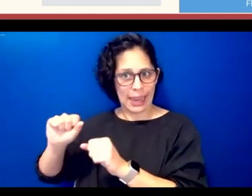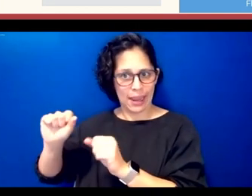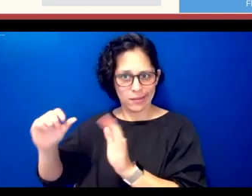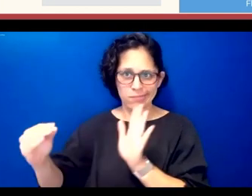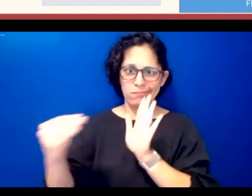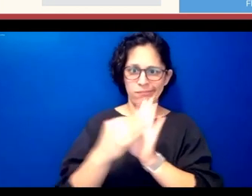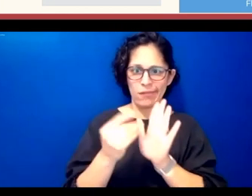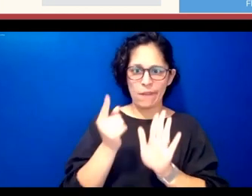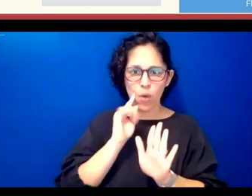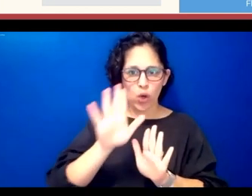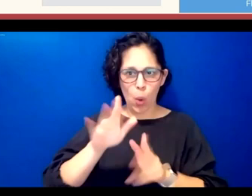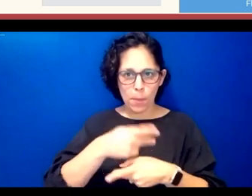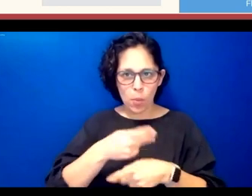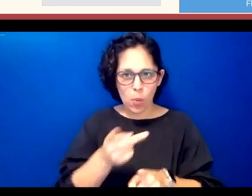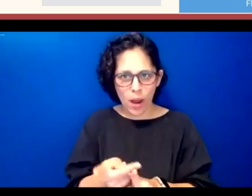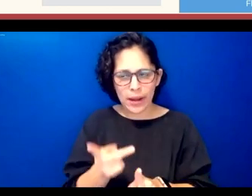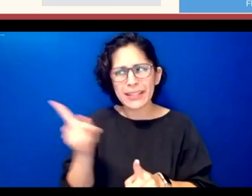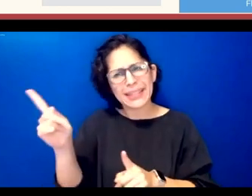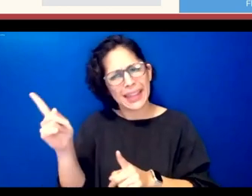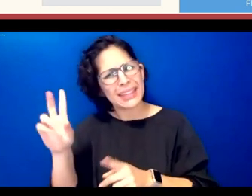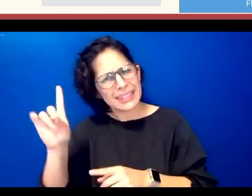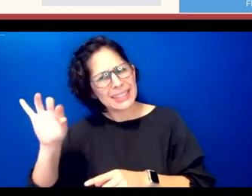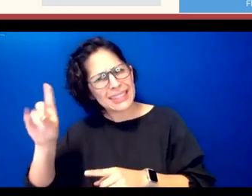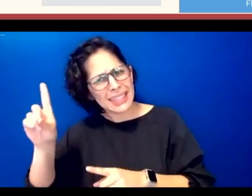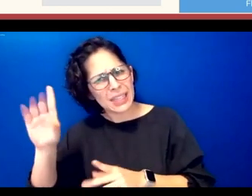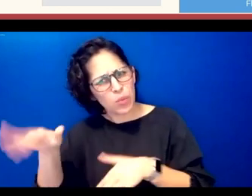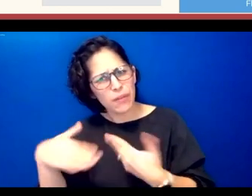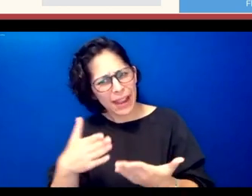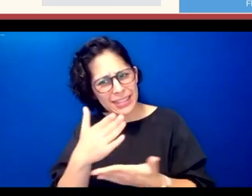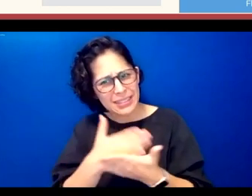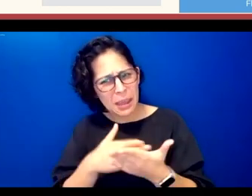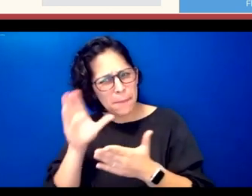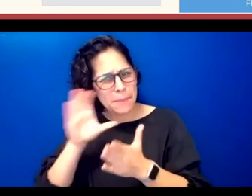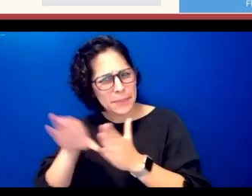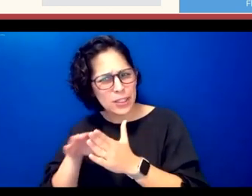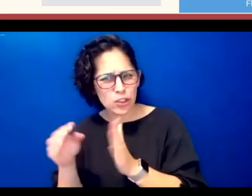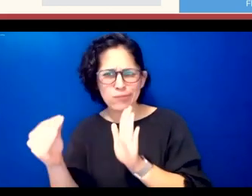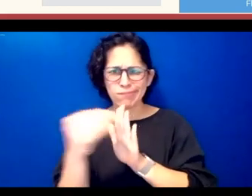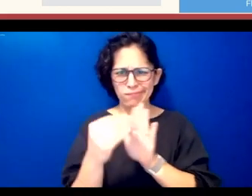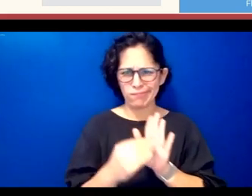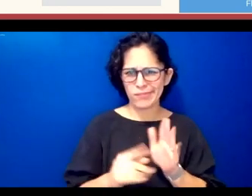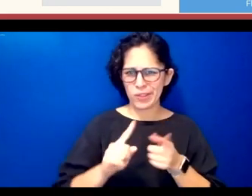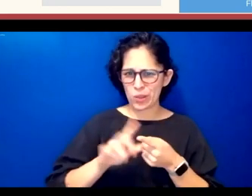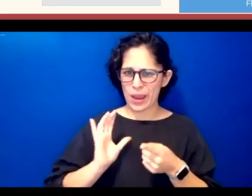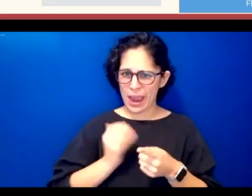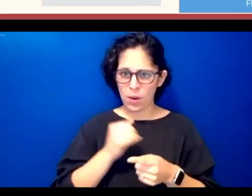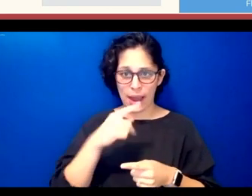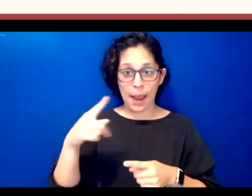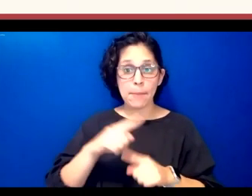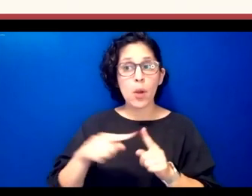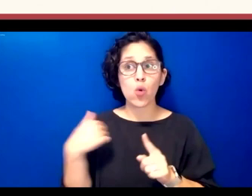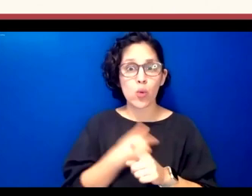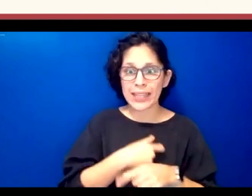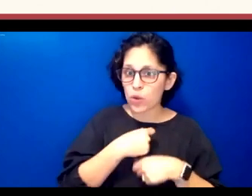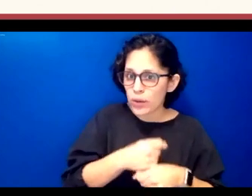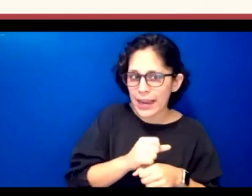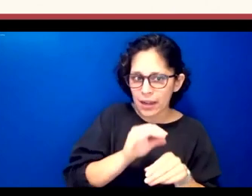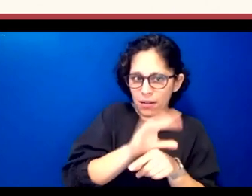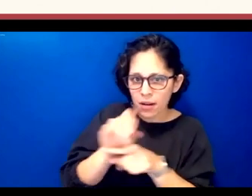to use um custom created images where we could and all the images were curated by members